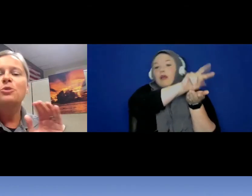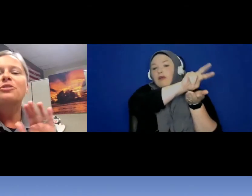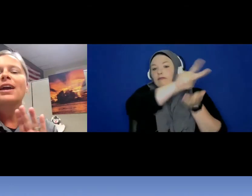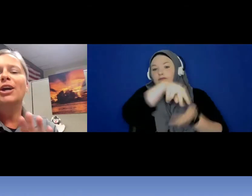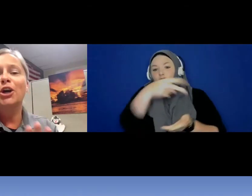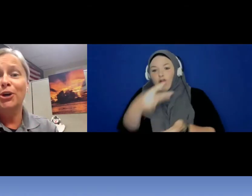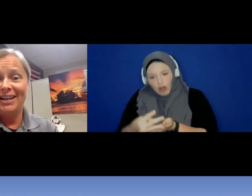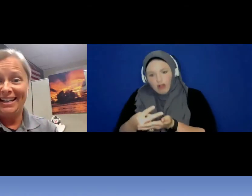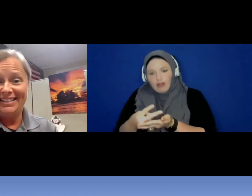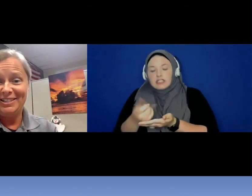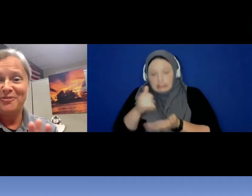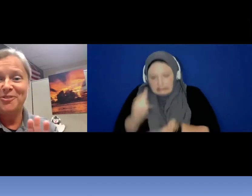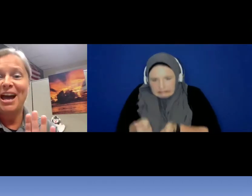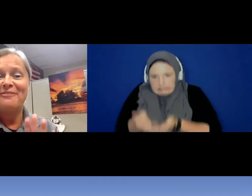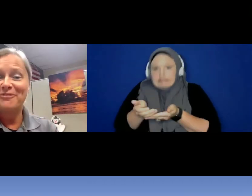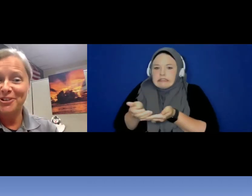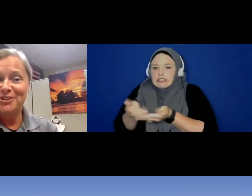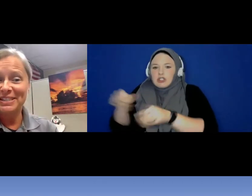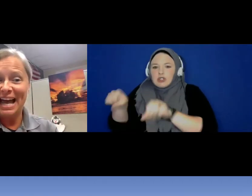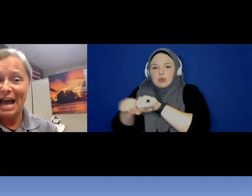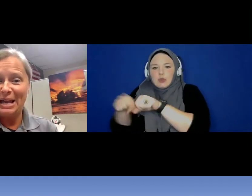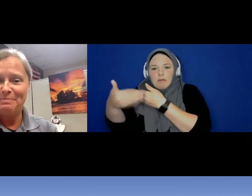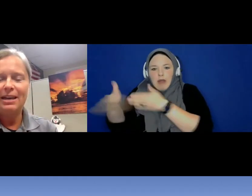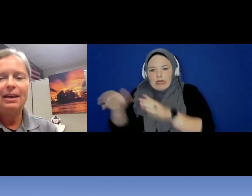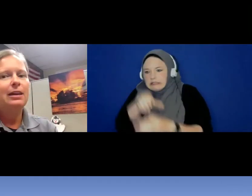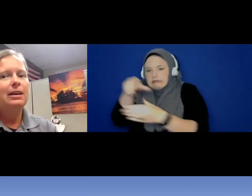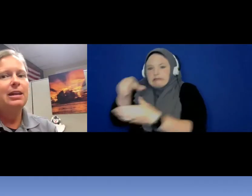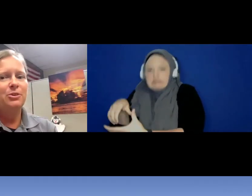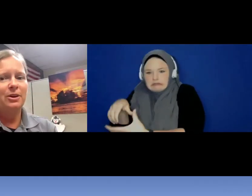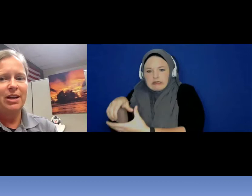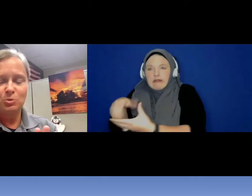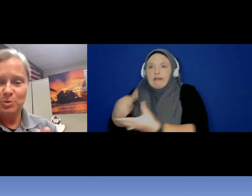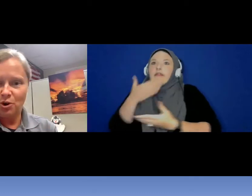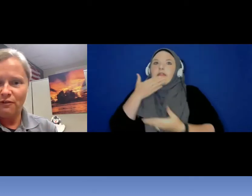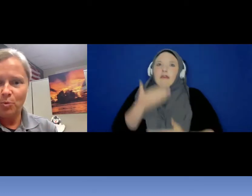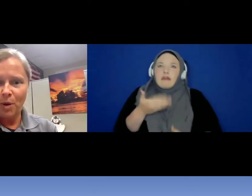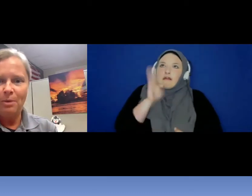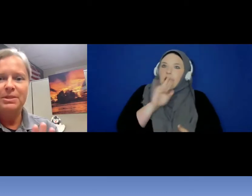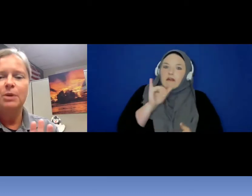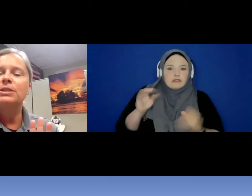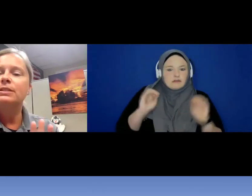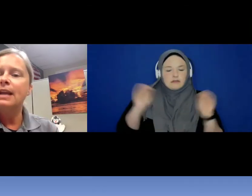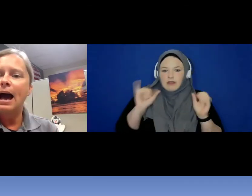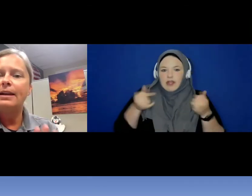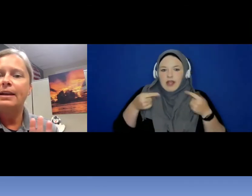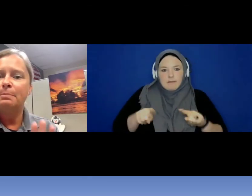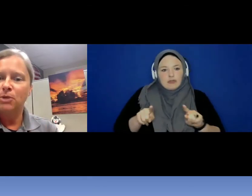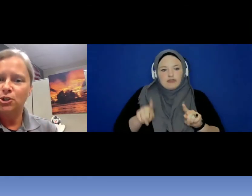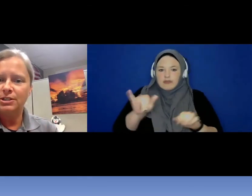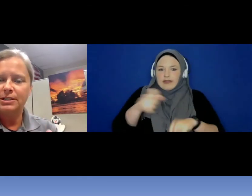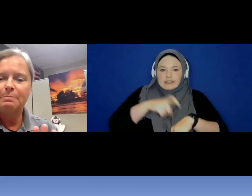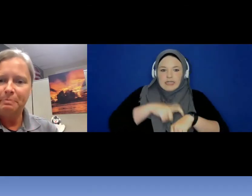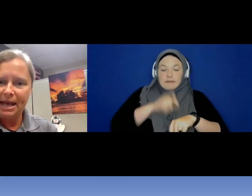thank goodness for the first time neither of us was overwhelmed it was an emergency